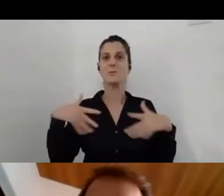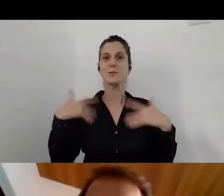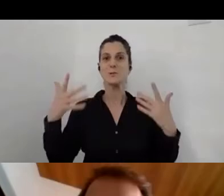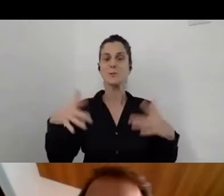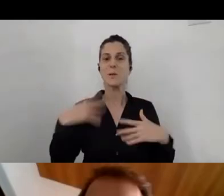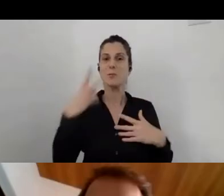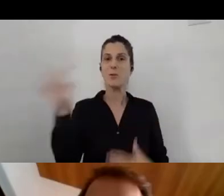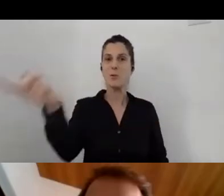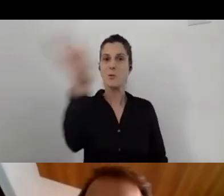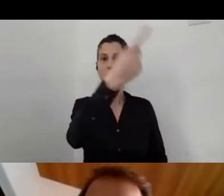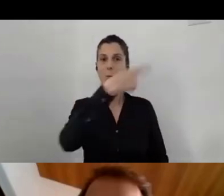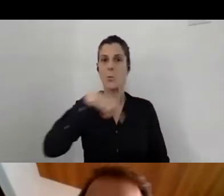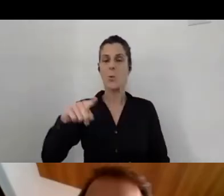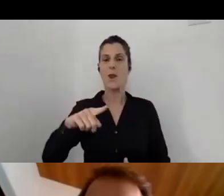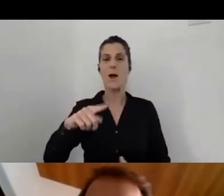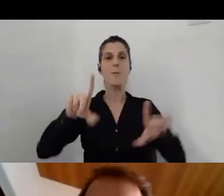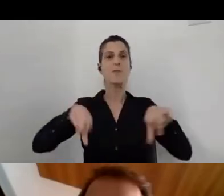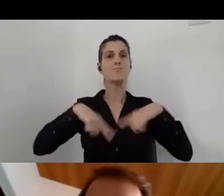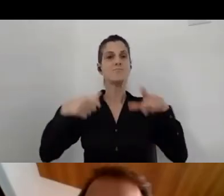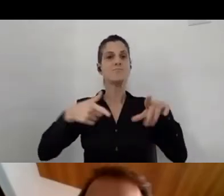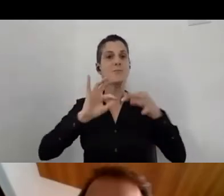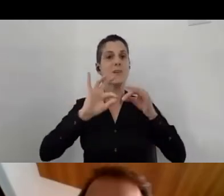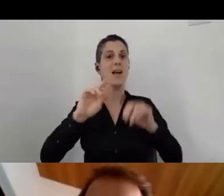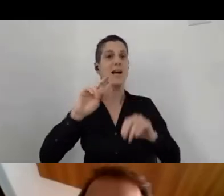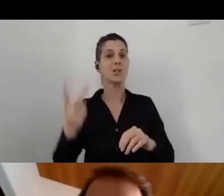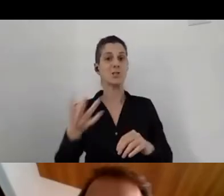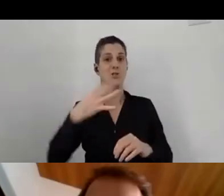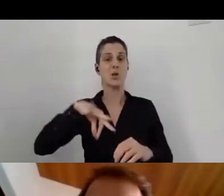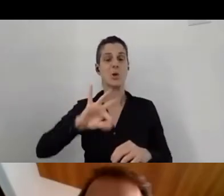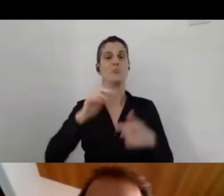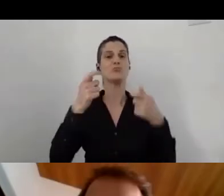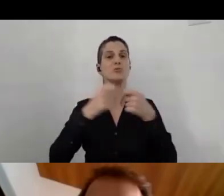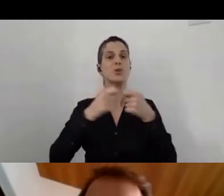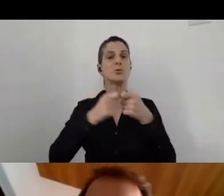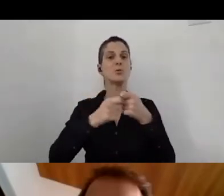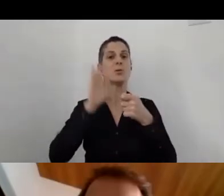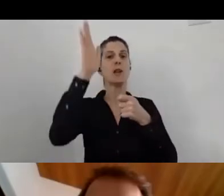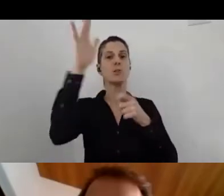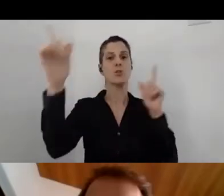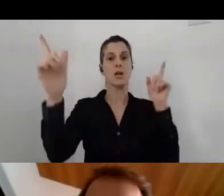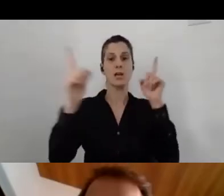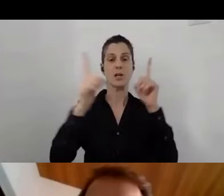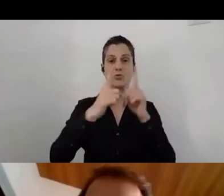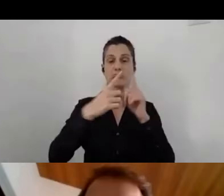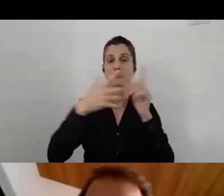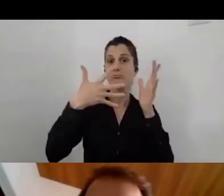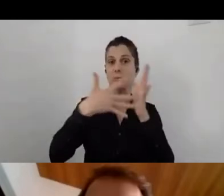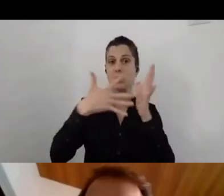our second webinar about the future of accessibility, evaluation, and implementation.